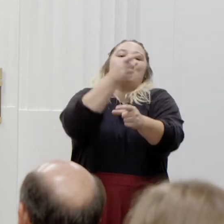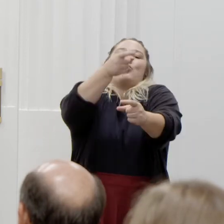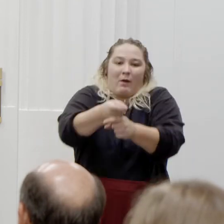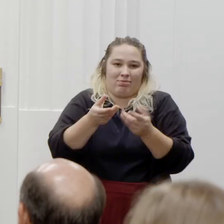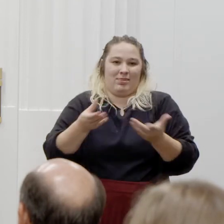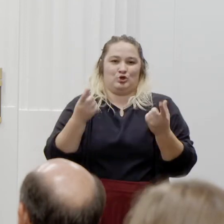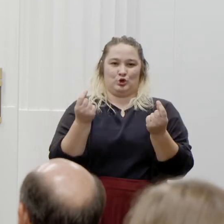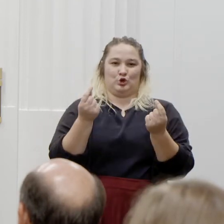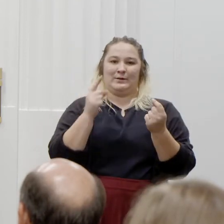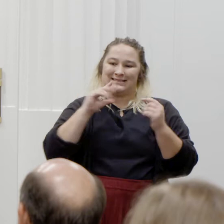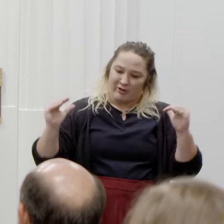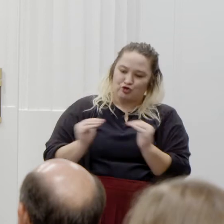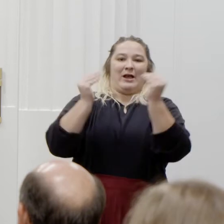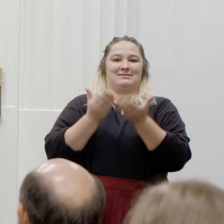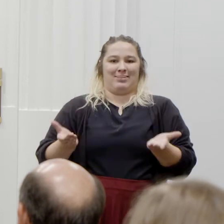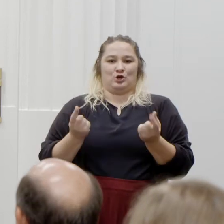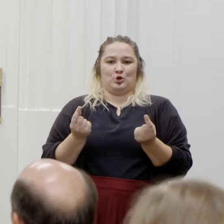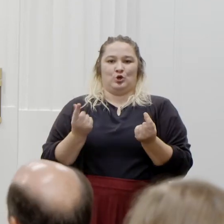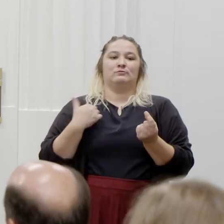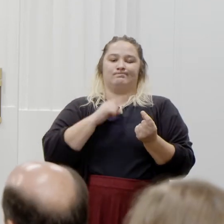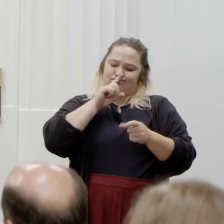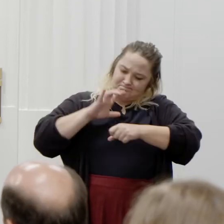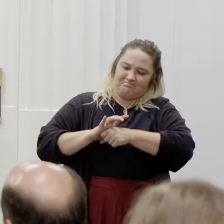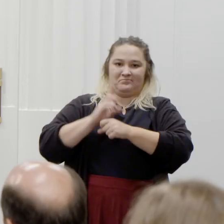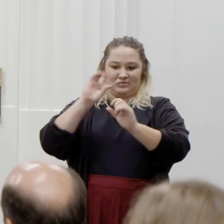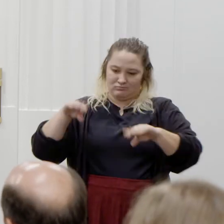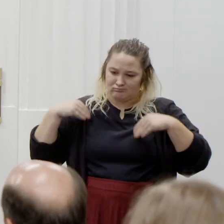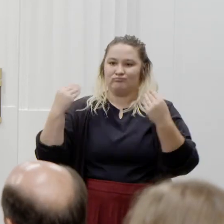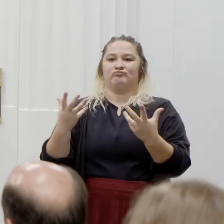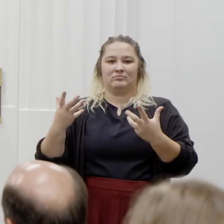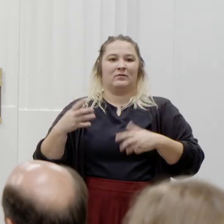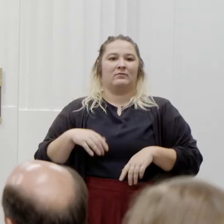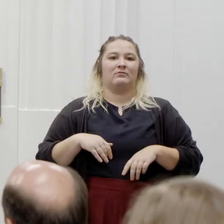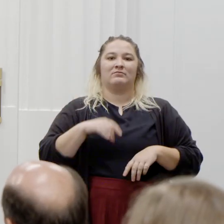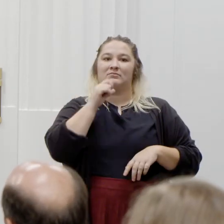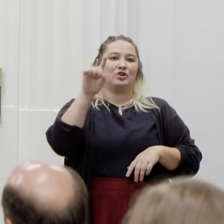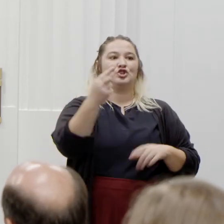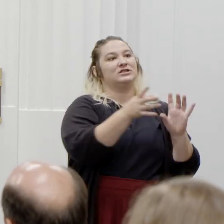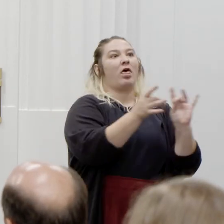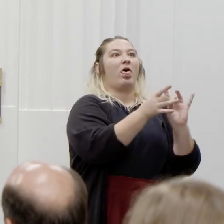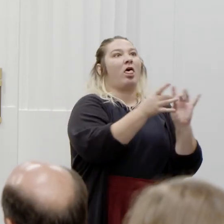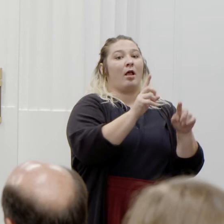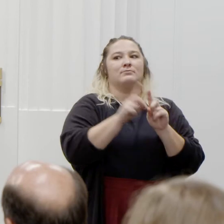it's the just thing to do. And I'm committed to advancing diversity, equity, inclusion not just with words, but in actions.